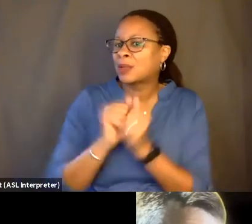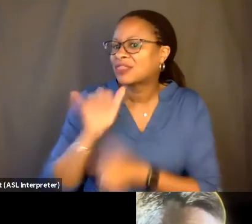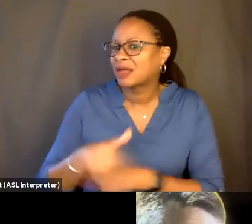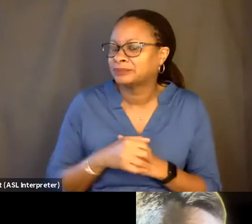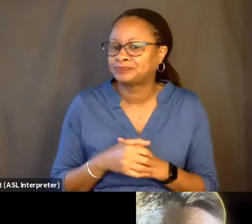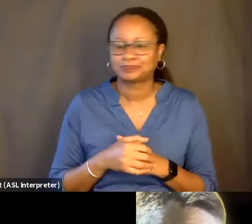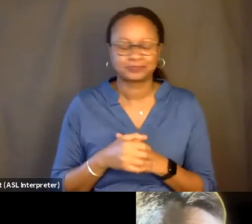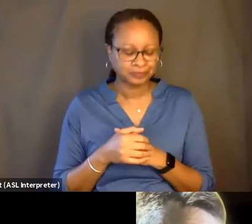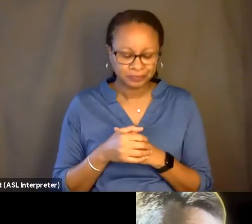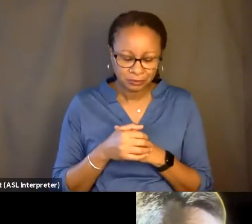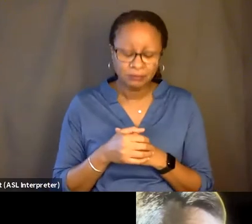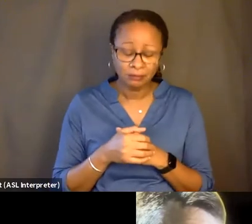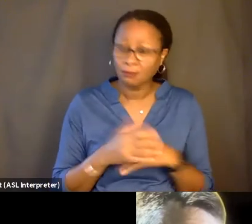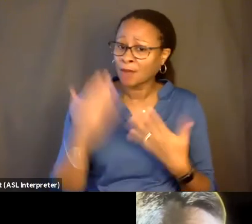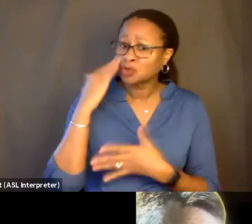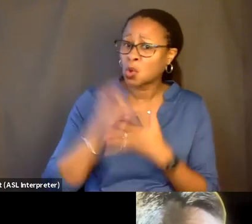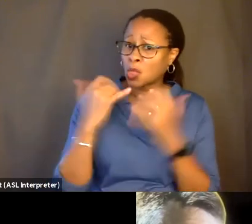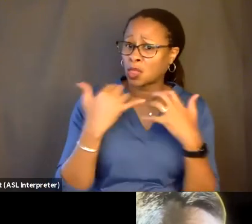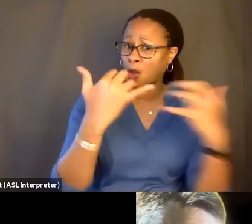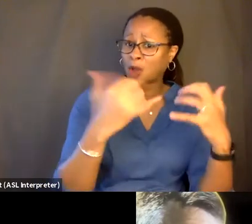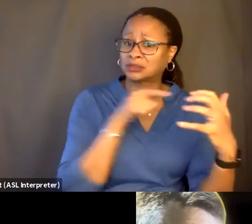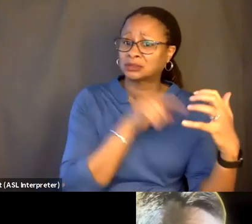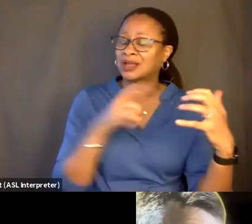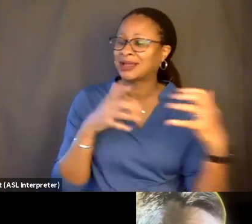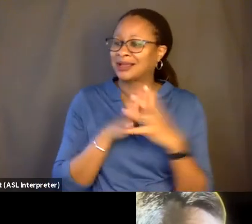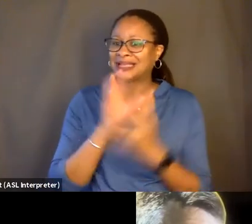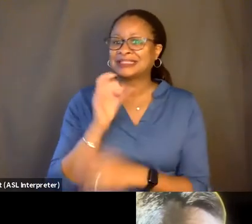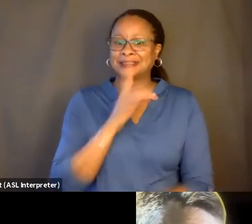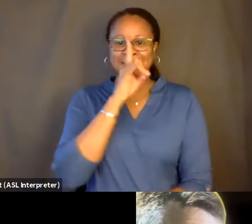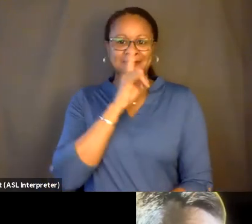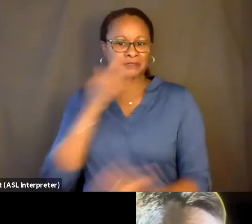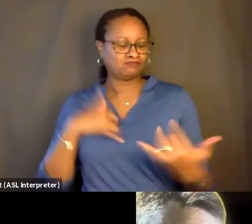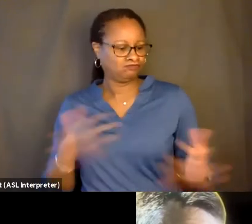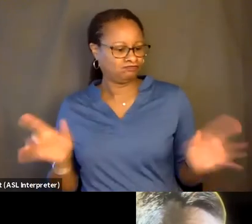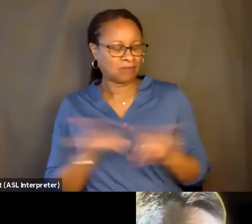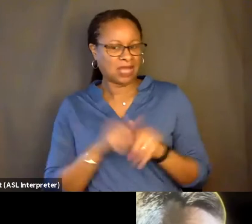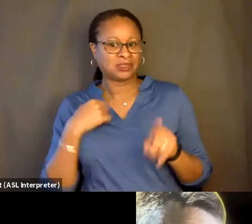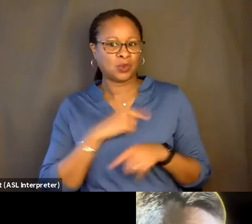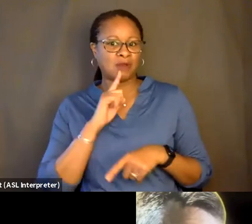knowing that the audience is as sophisticated as we all are. Like, we're no fools.